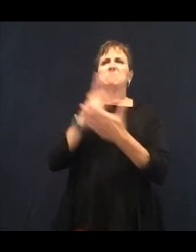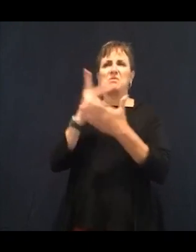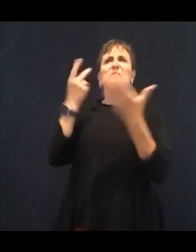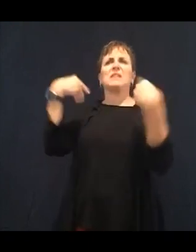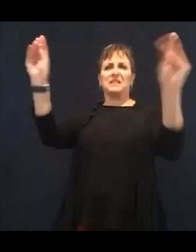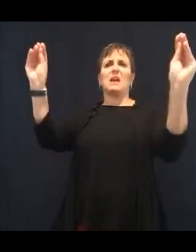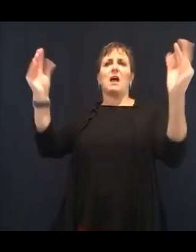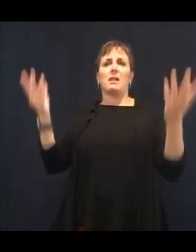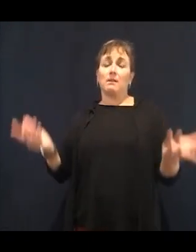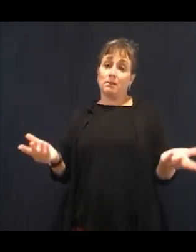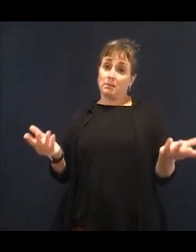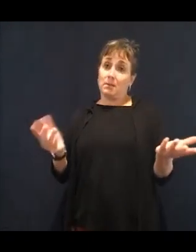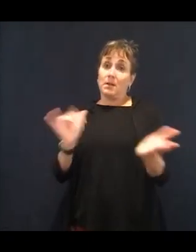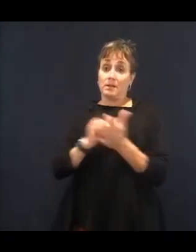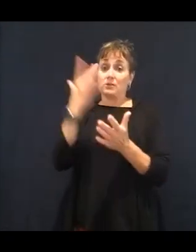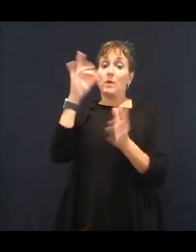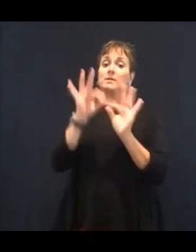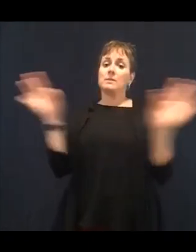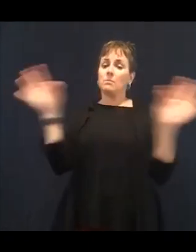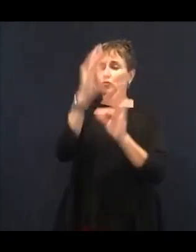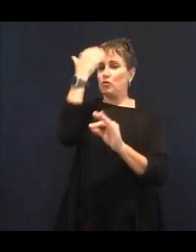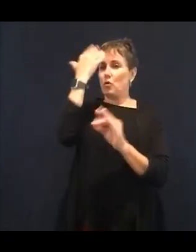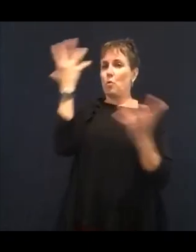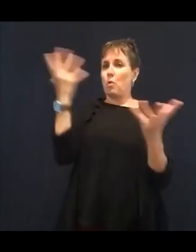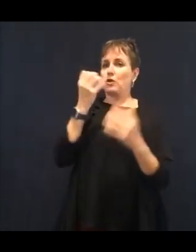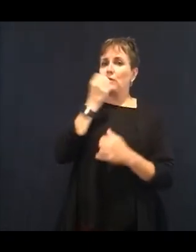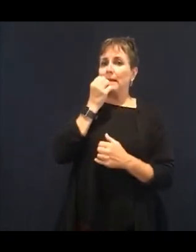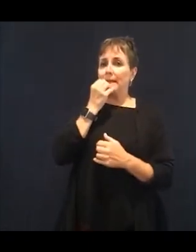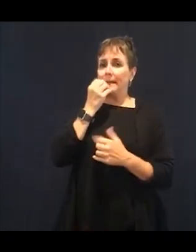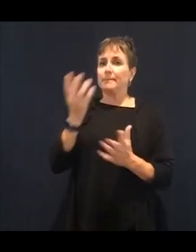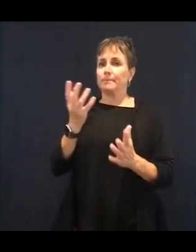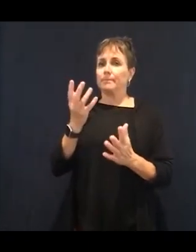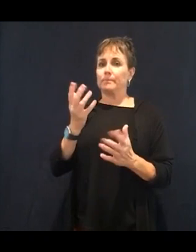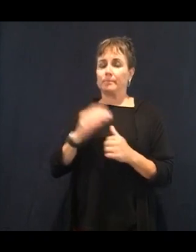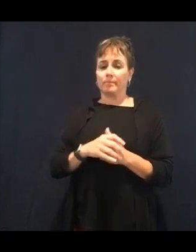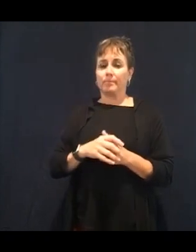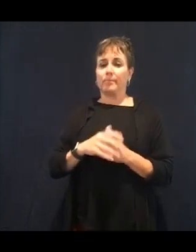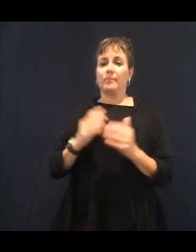Read your labels. Yes, assess. Read your labels.